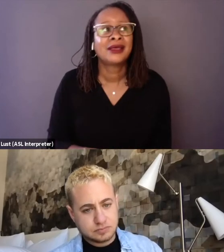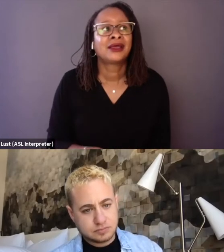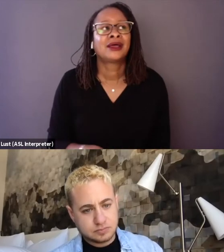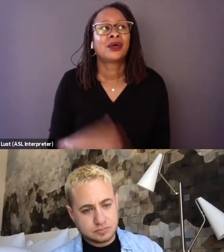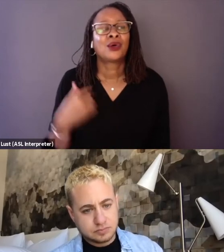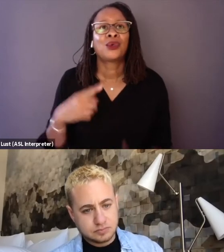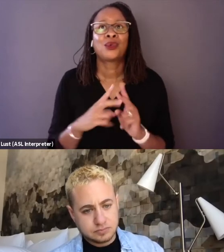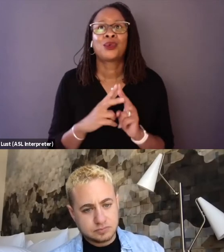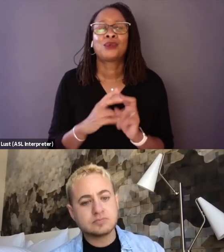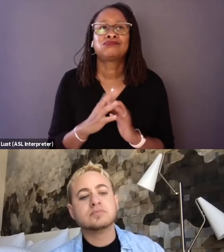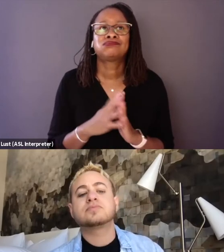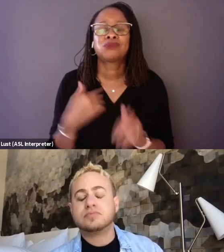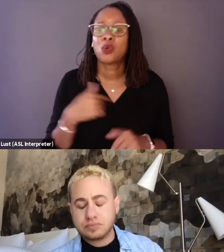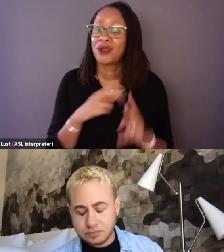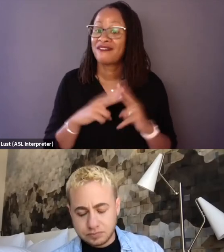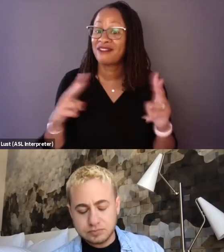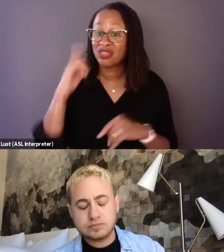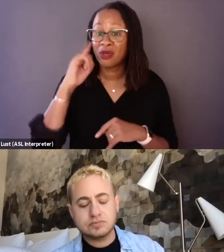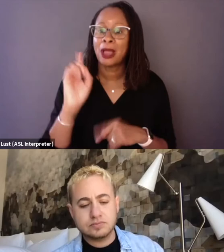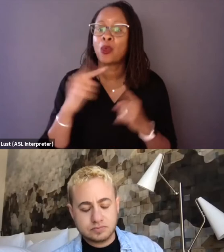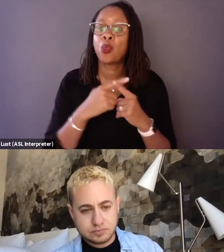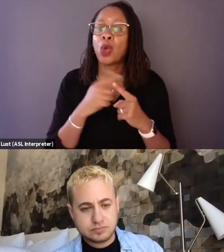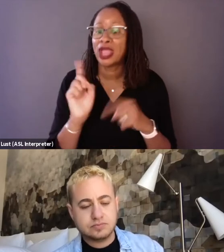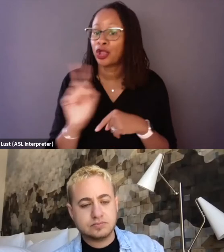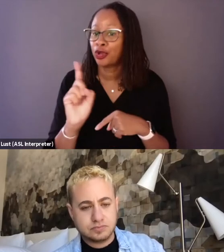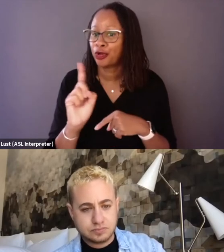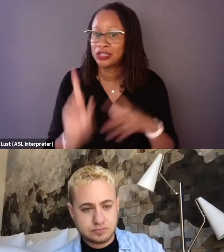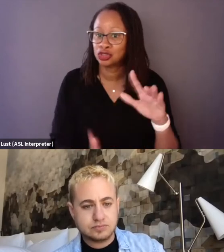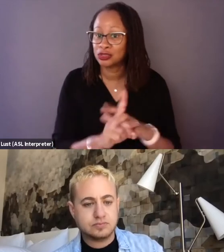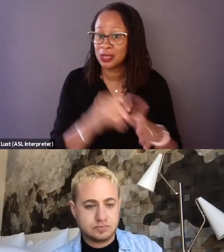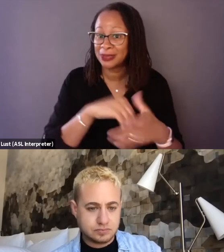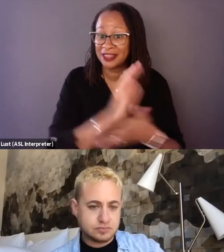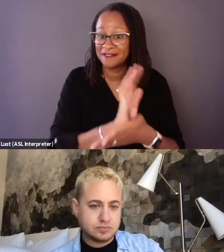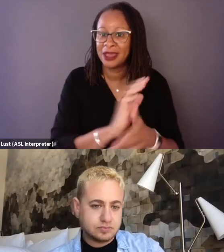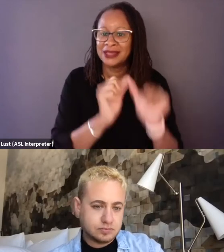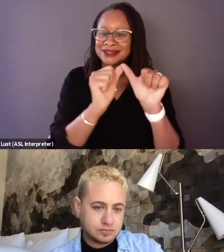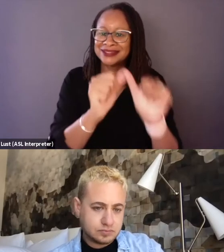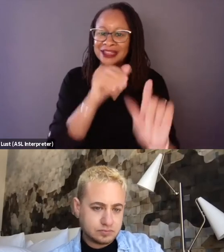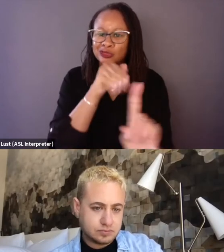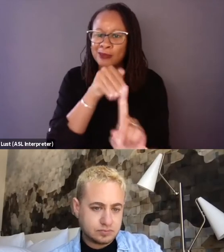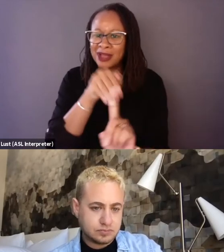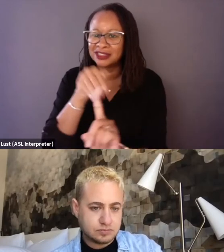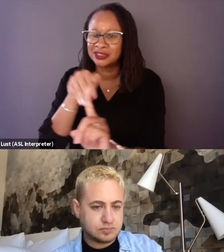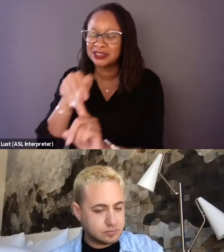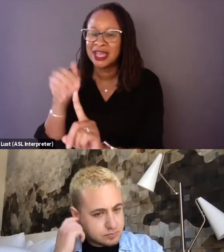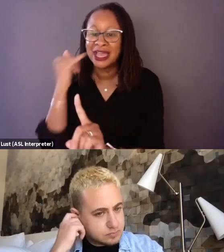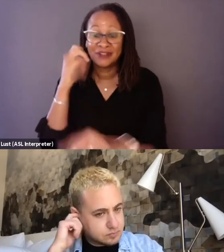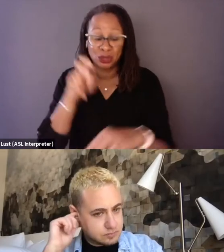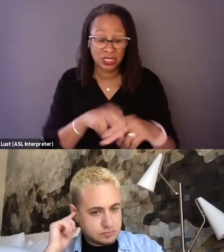about where we put it in the film because it is a constant reminder. I think if you sit with these kids in their stories,